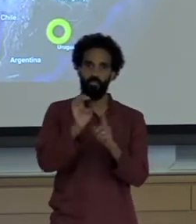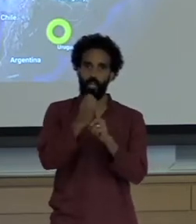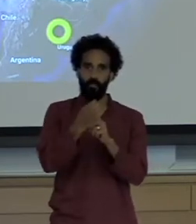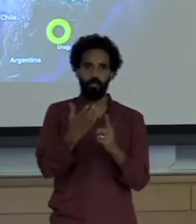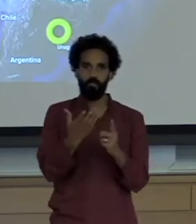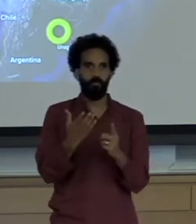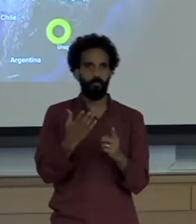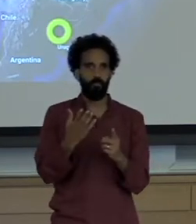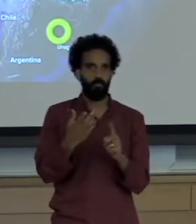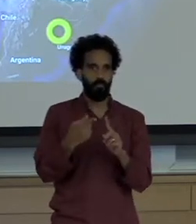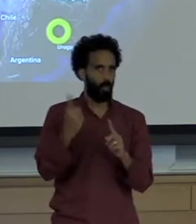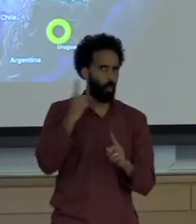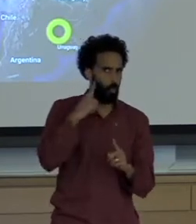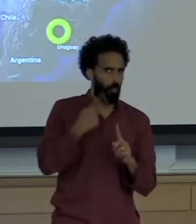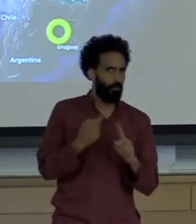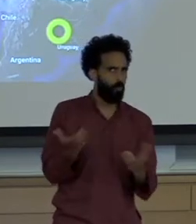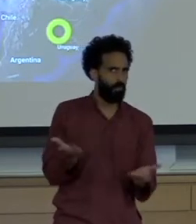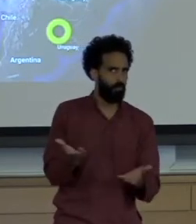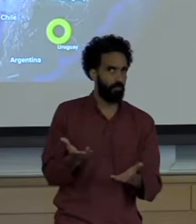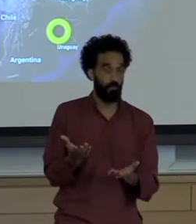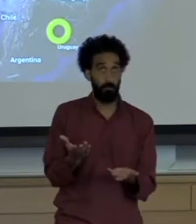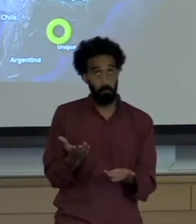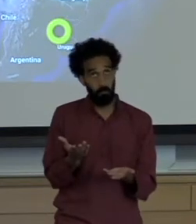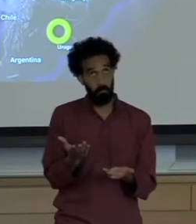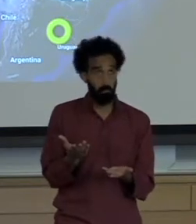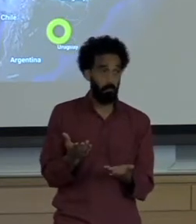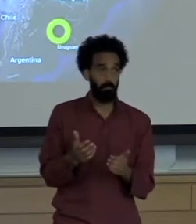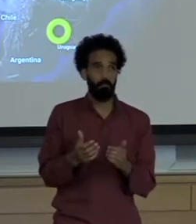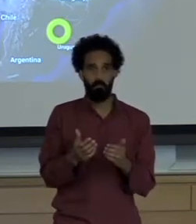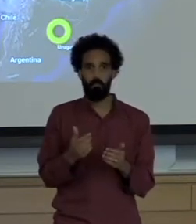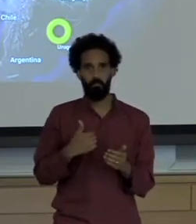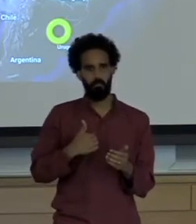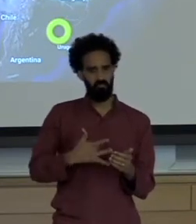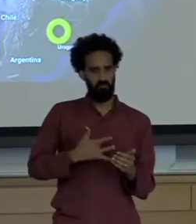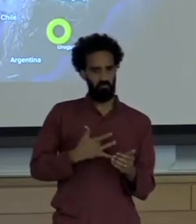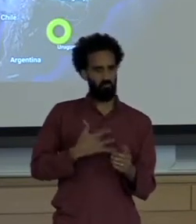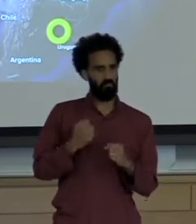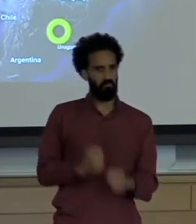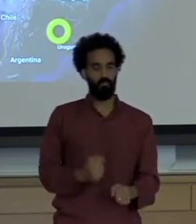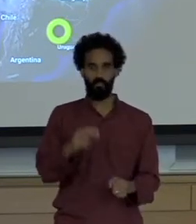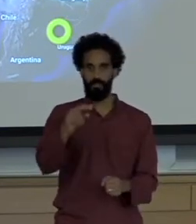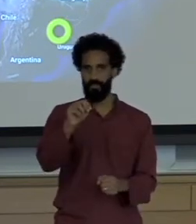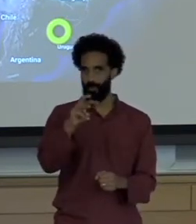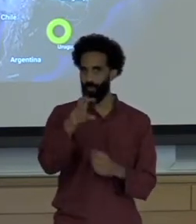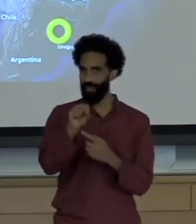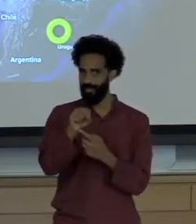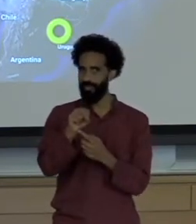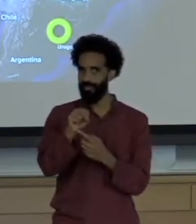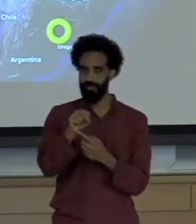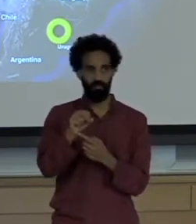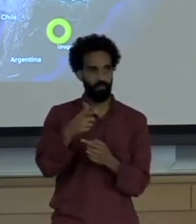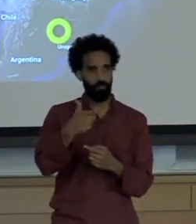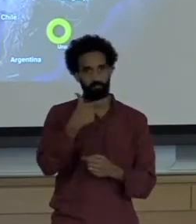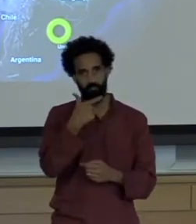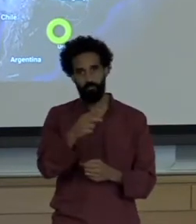Likely through a news report or through the media right? Maybe it came across your Twitter screen, right?